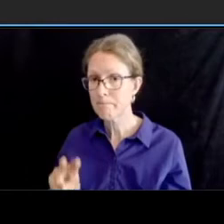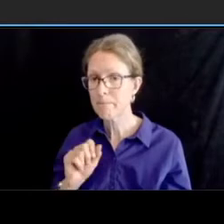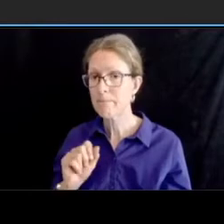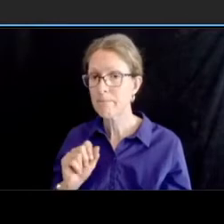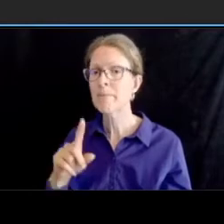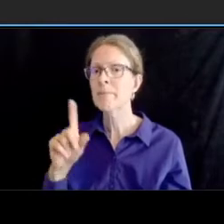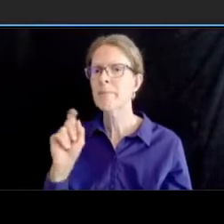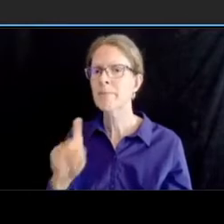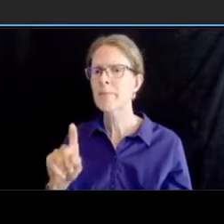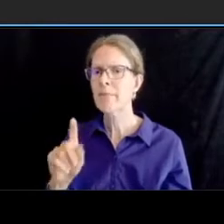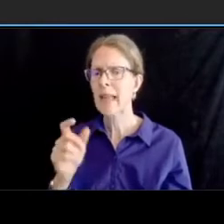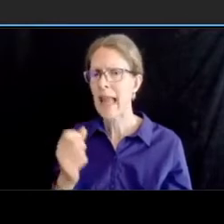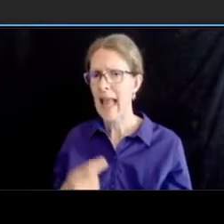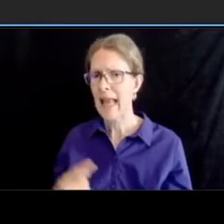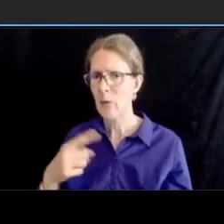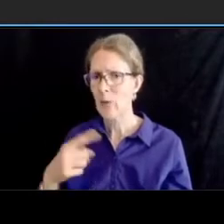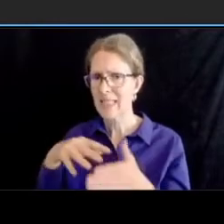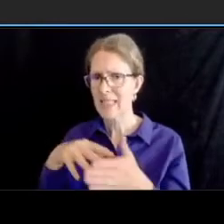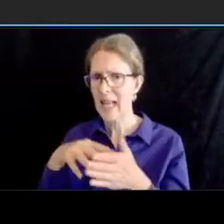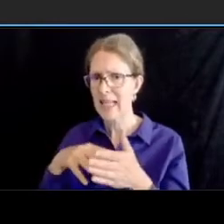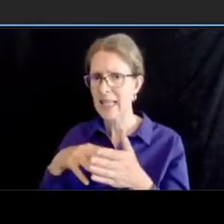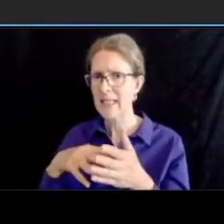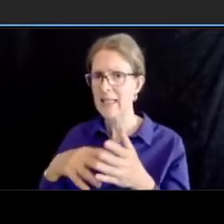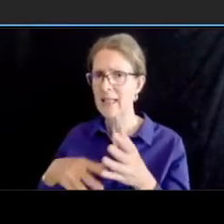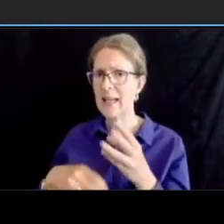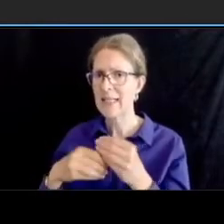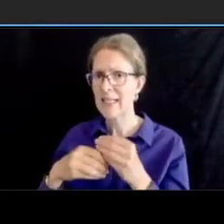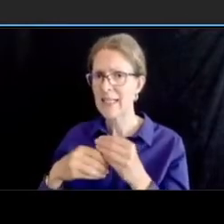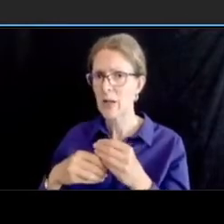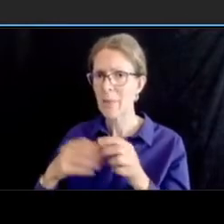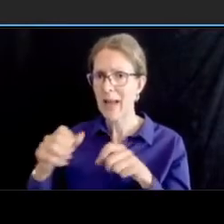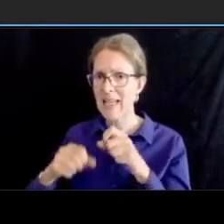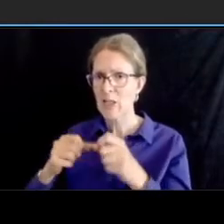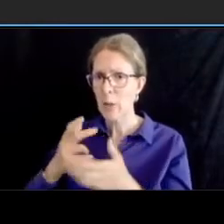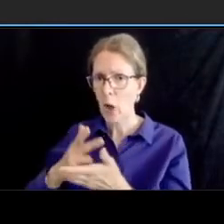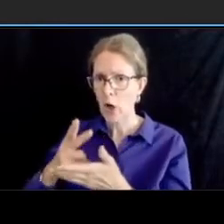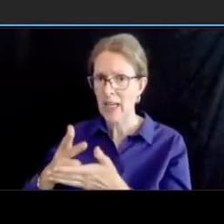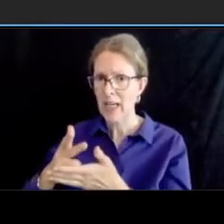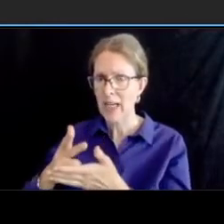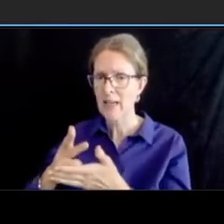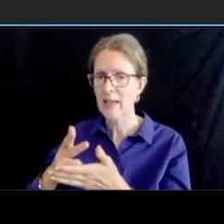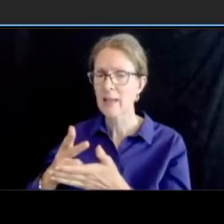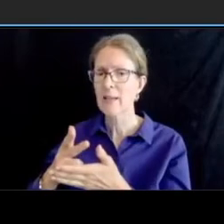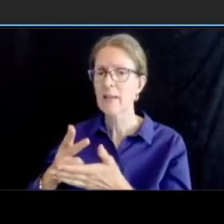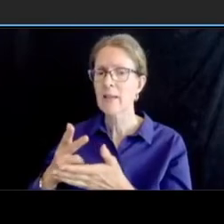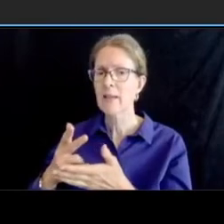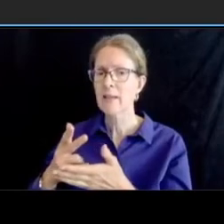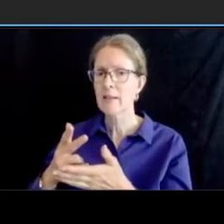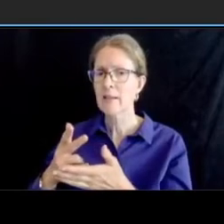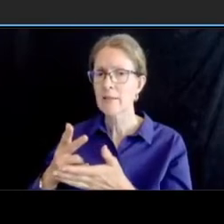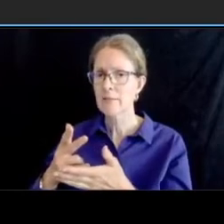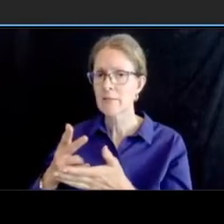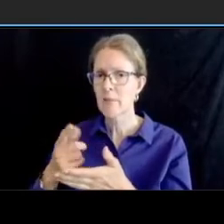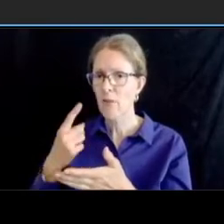additional bike usage or is that beyond the study scope uh i think uh bicycle parking uh